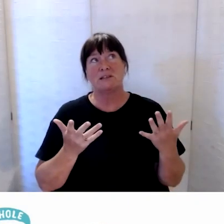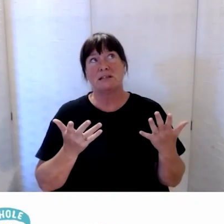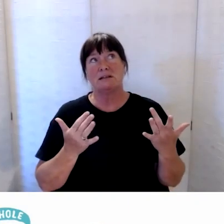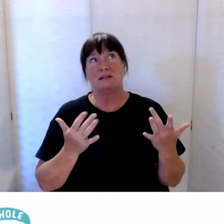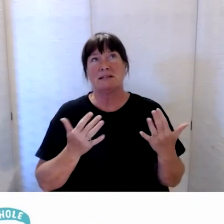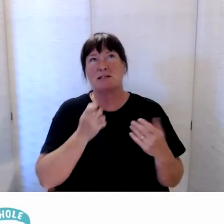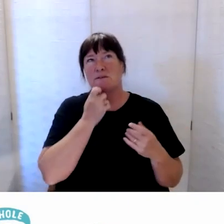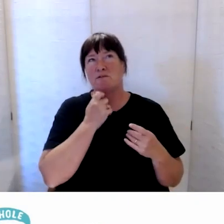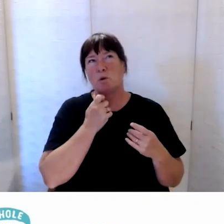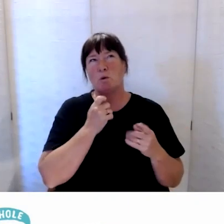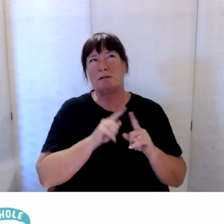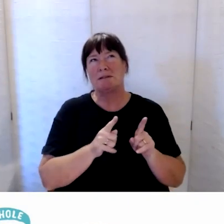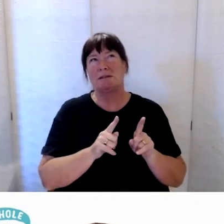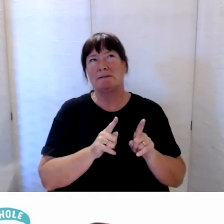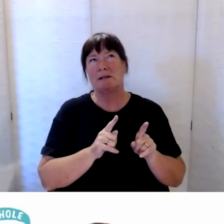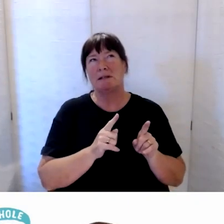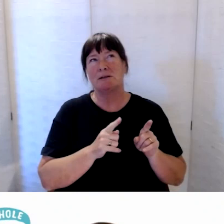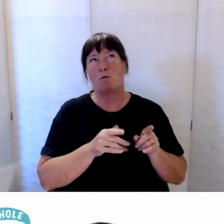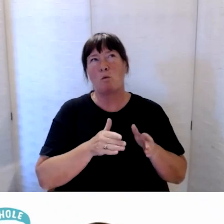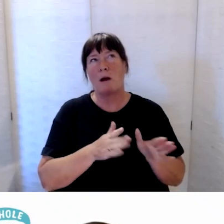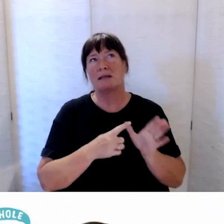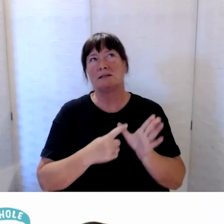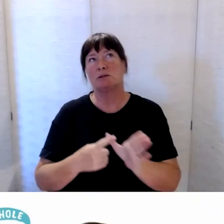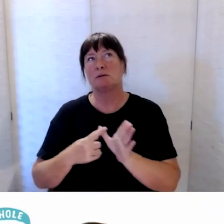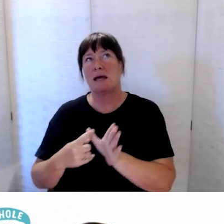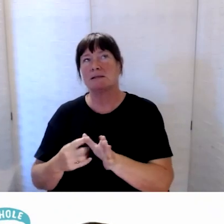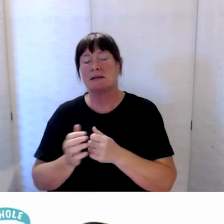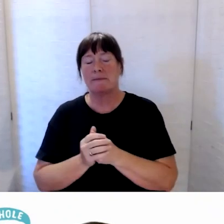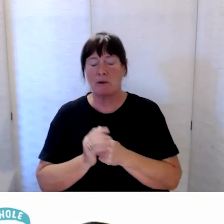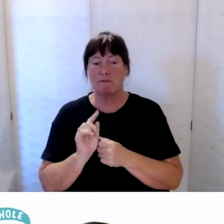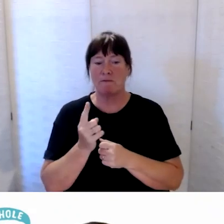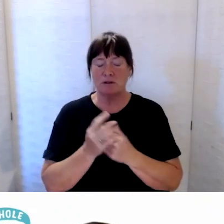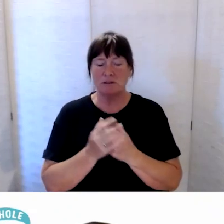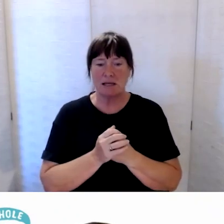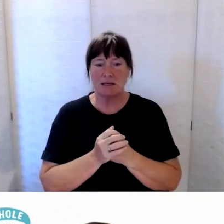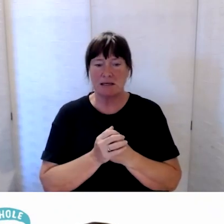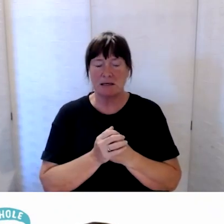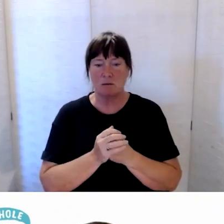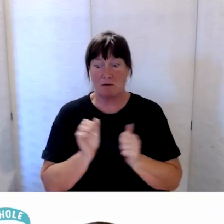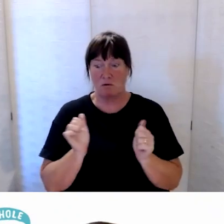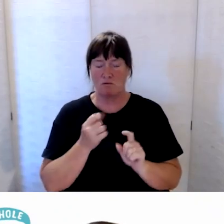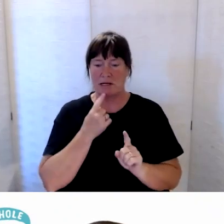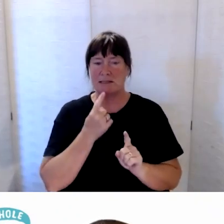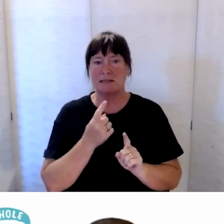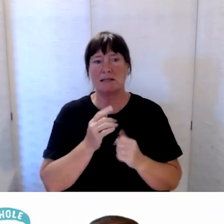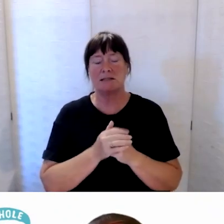ways to respond to that. Firstly, as I think we’re sort of we’ve emphasised, we really